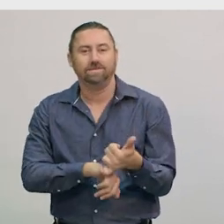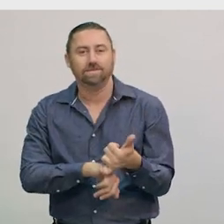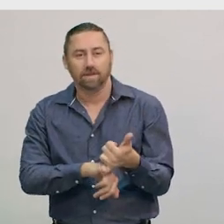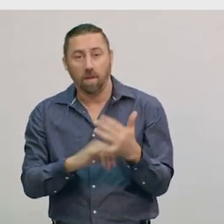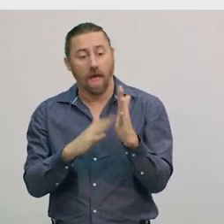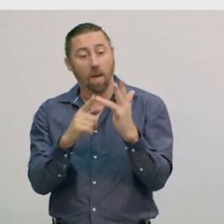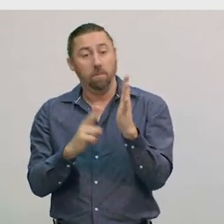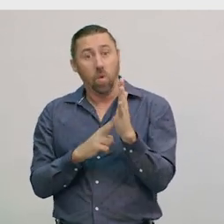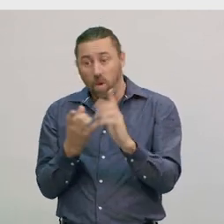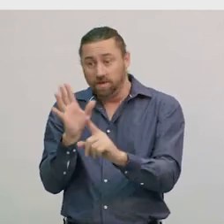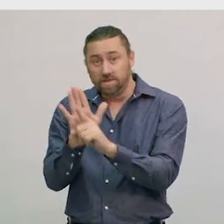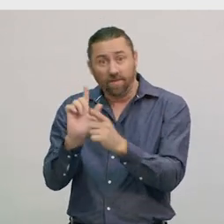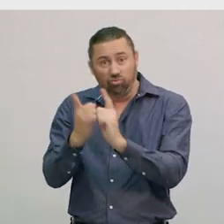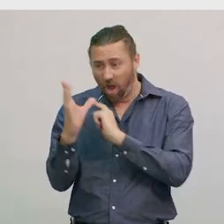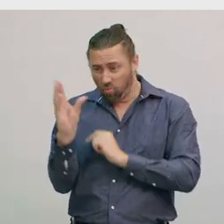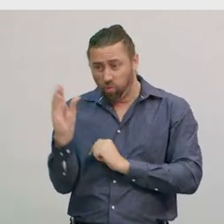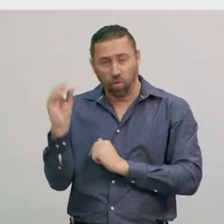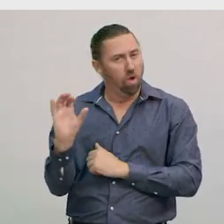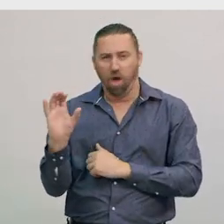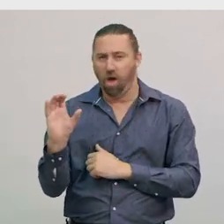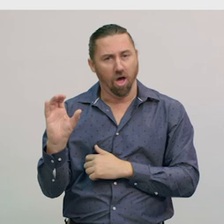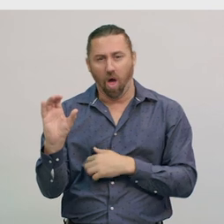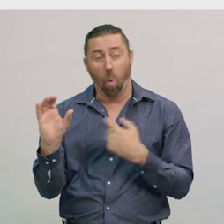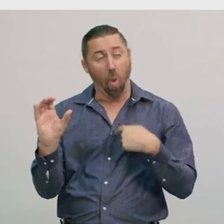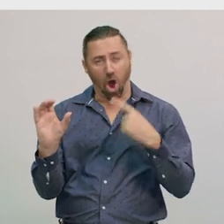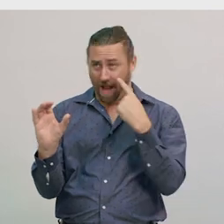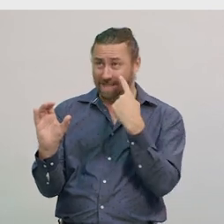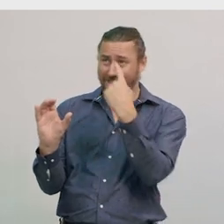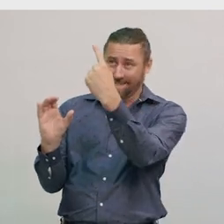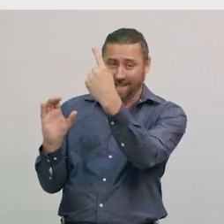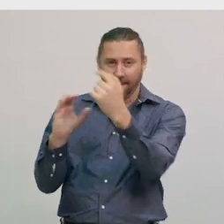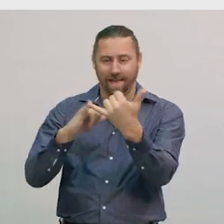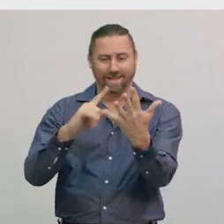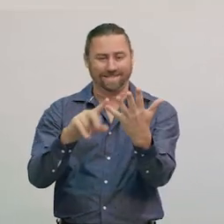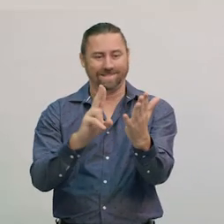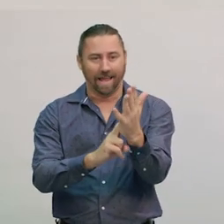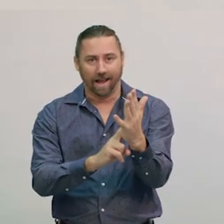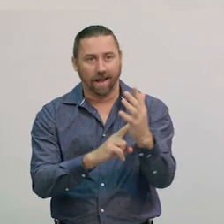is the amount of sunlight reflected onto the Moon as it orbits the Earth.